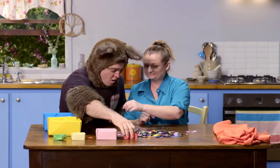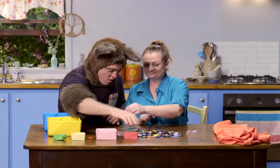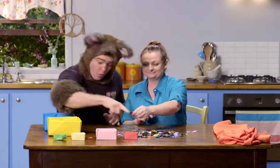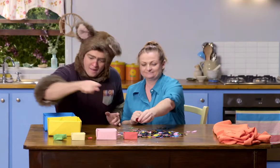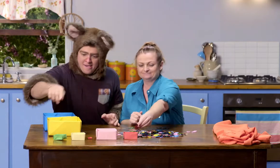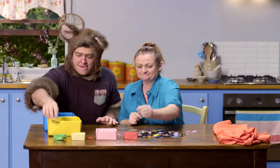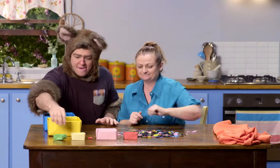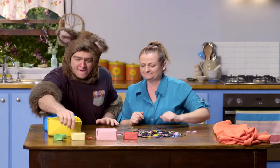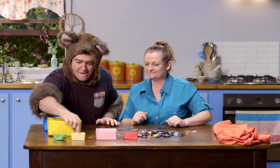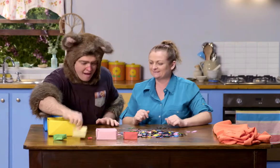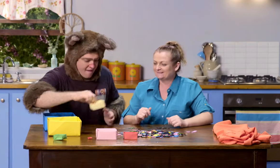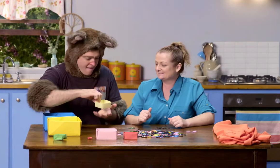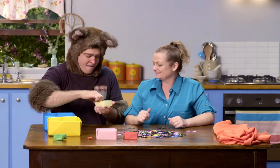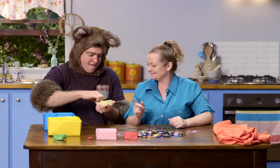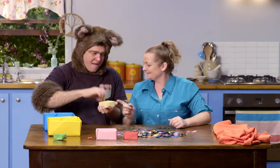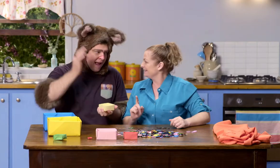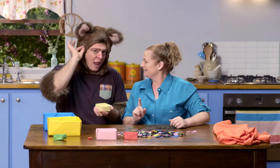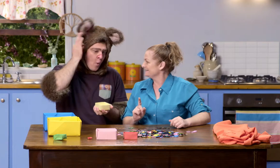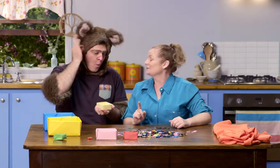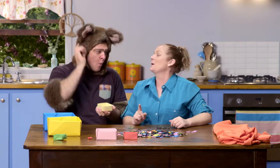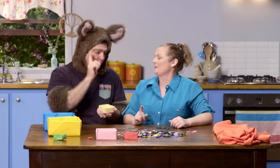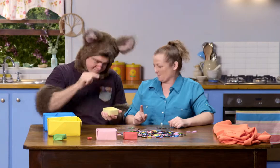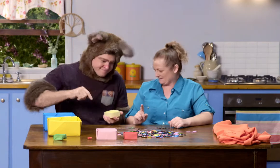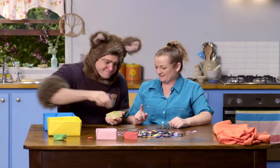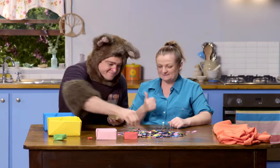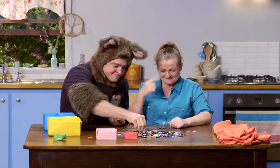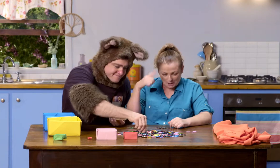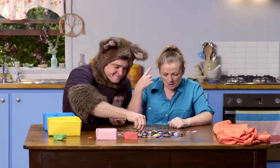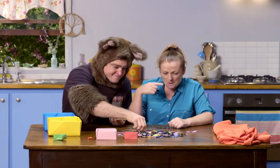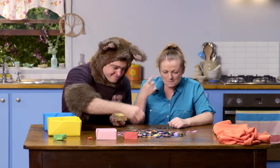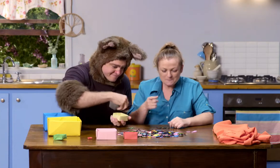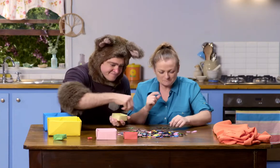Ah. Oh... Yellow. Yellow.